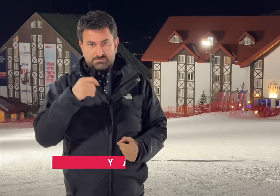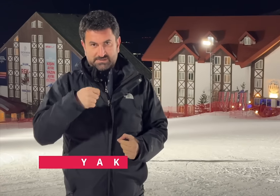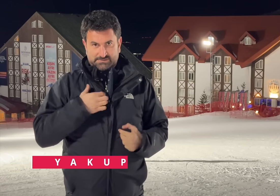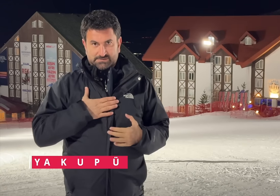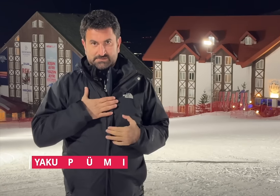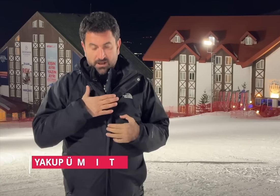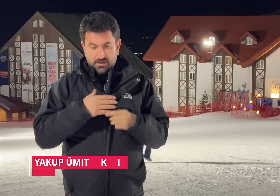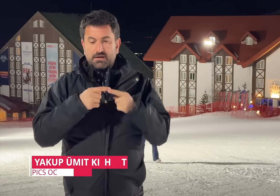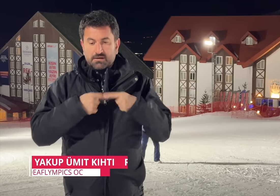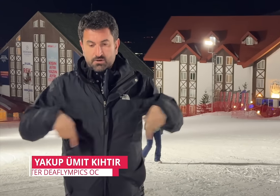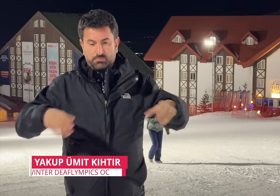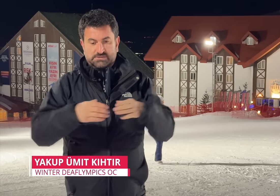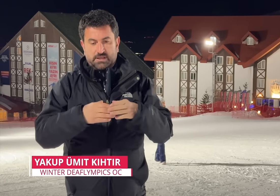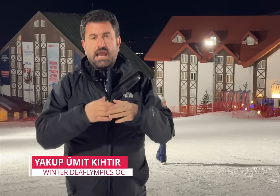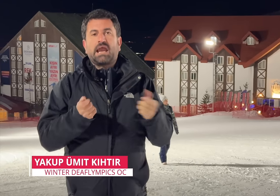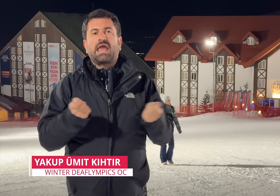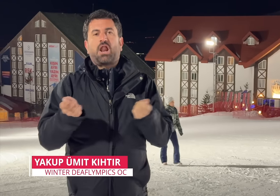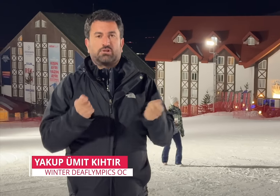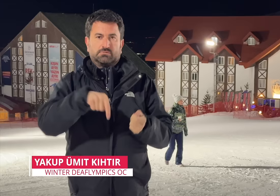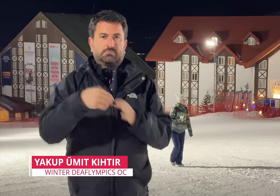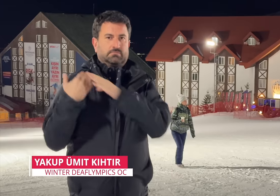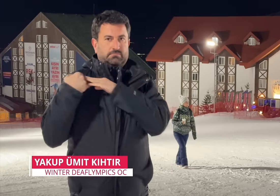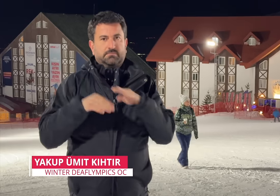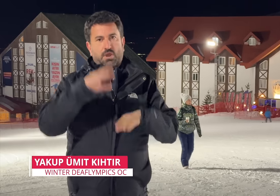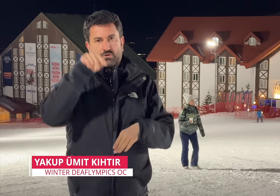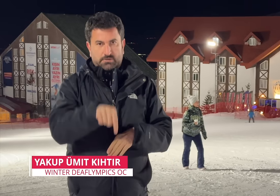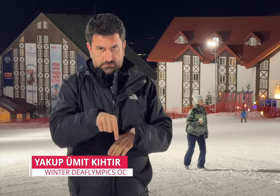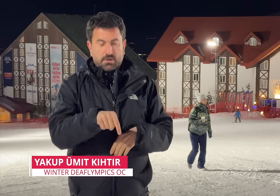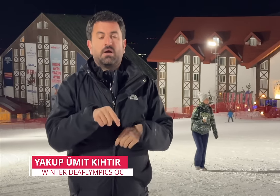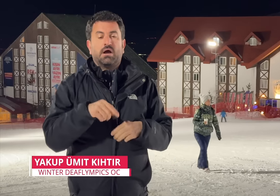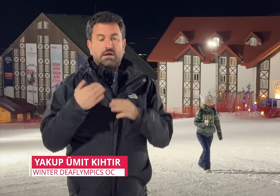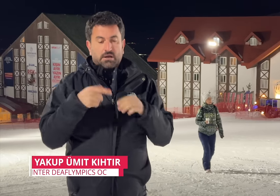[Yakup]: I am with the Organizing Committee, it is my responsibility